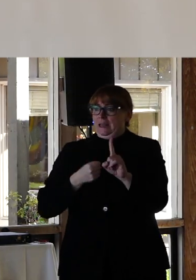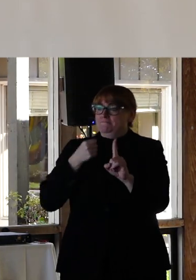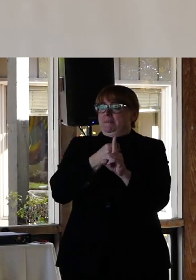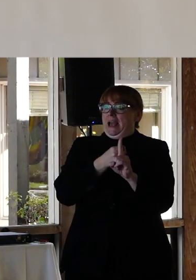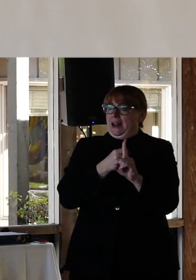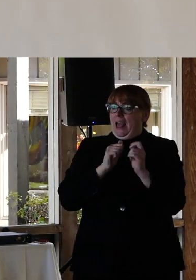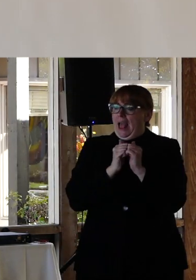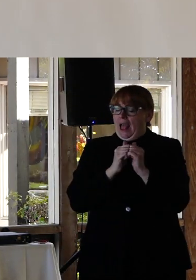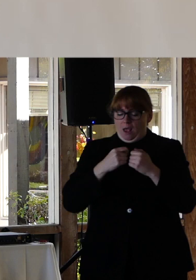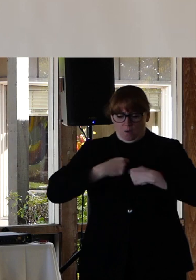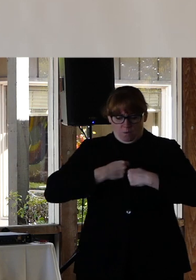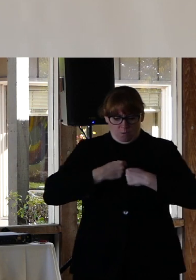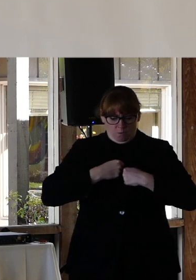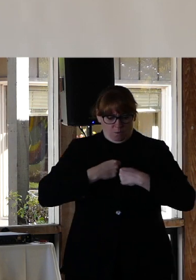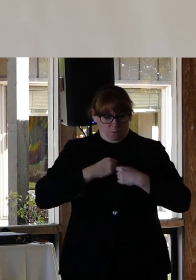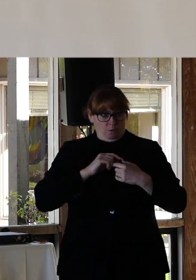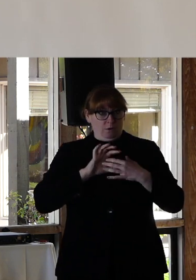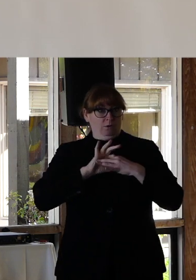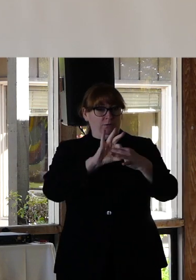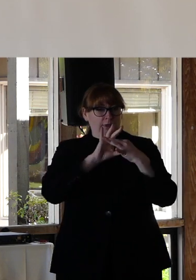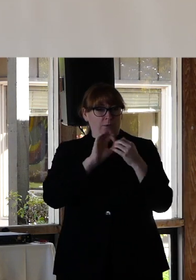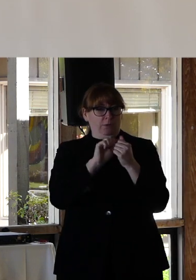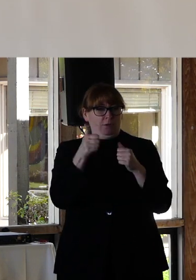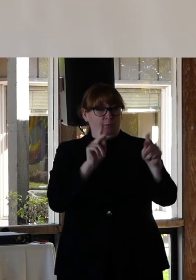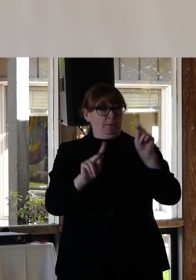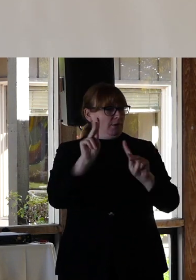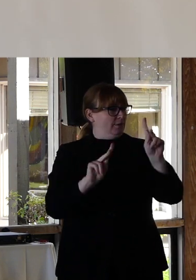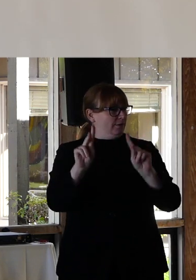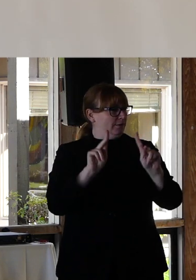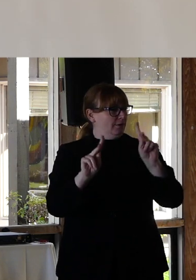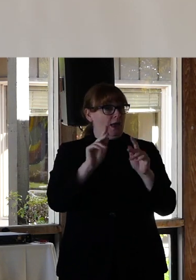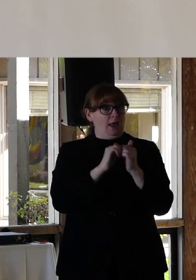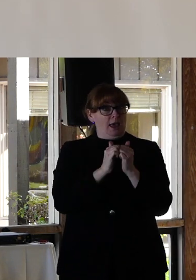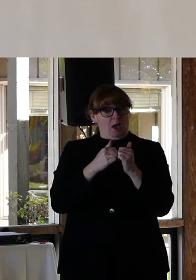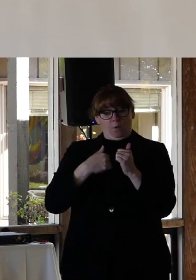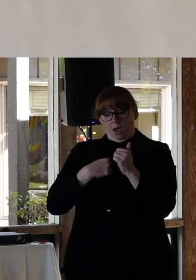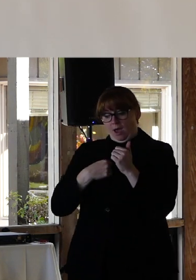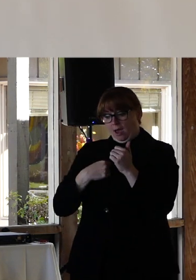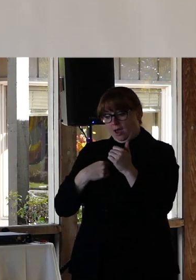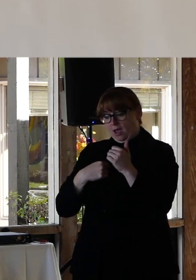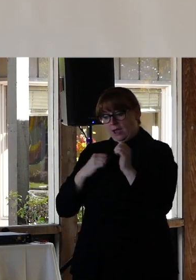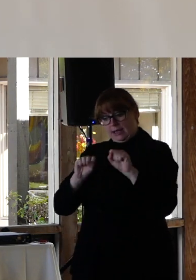on the way that you relate to others and the care and support that you can provide.